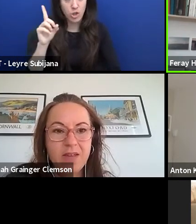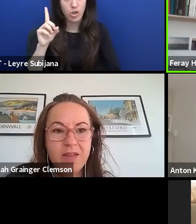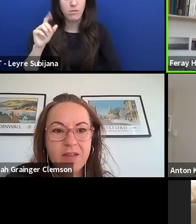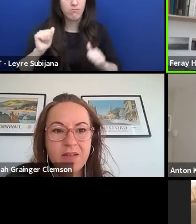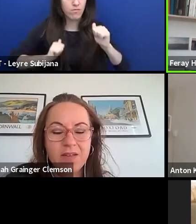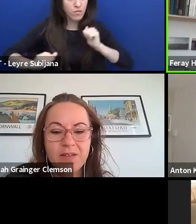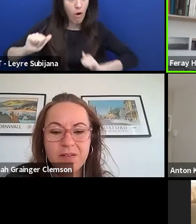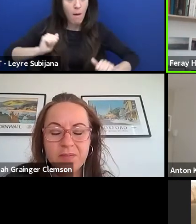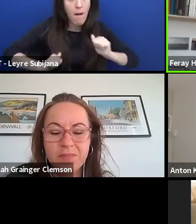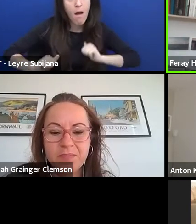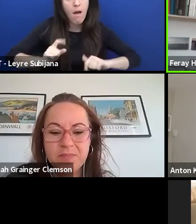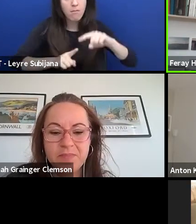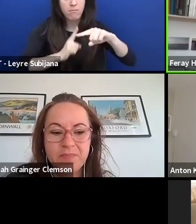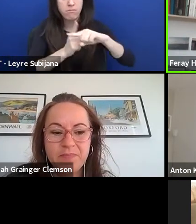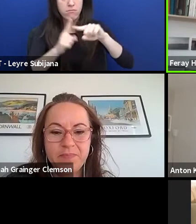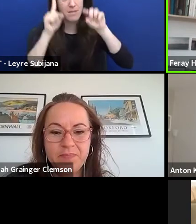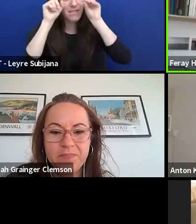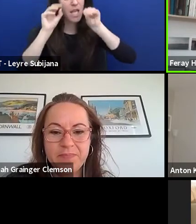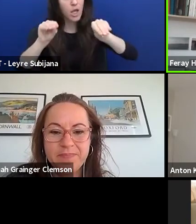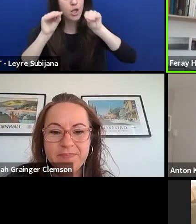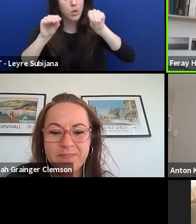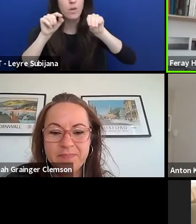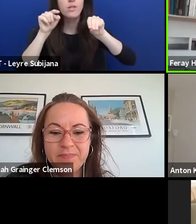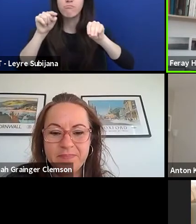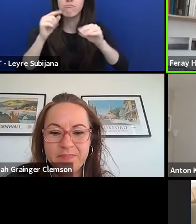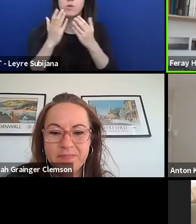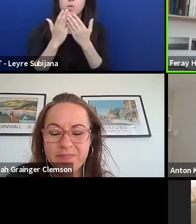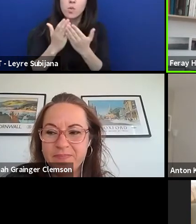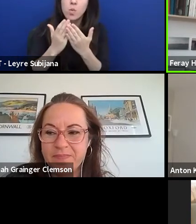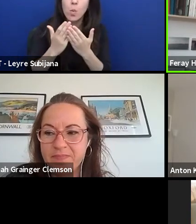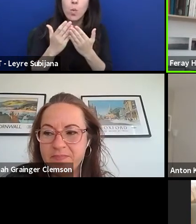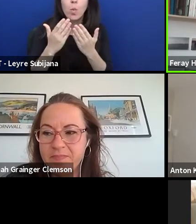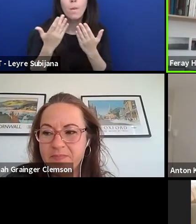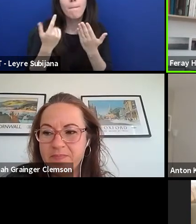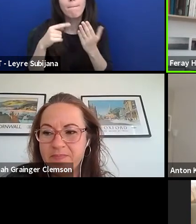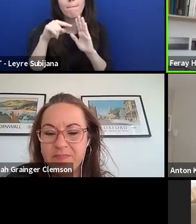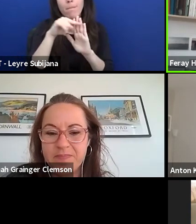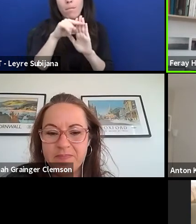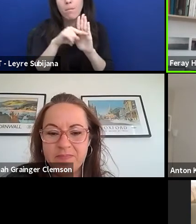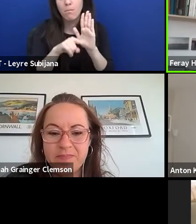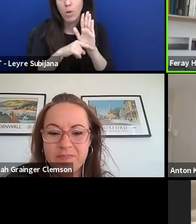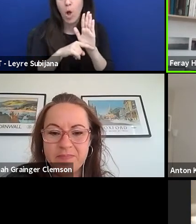She's a former School Policy Officer for the European Commission where she focused